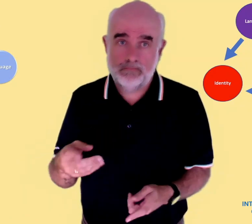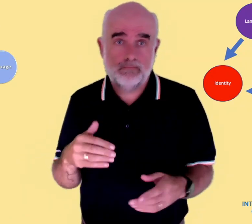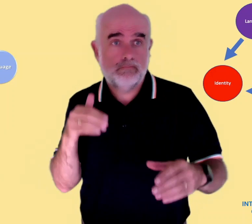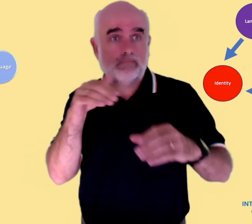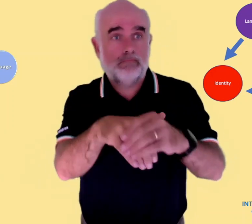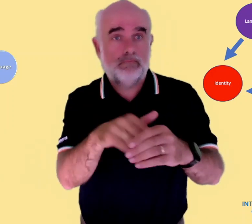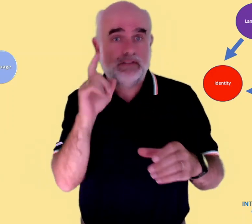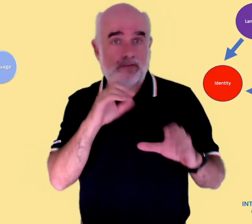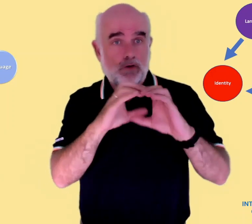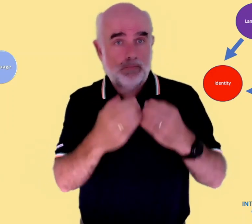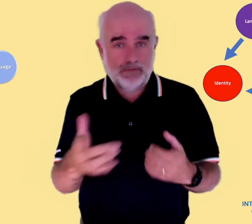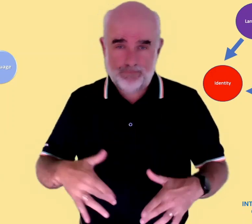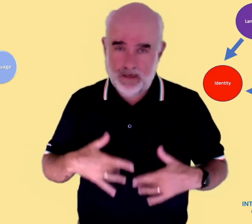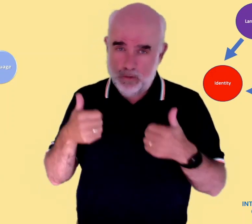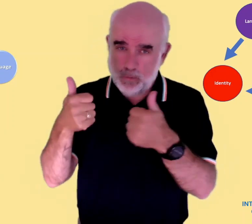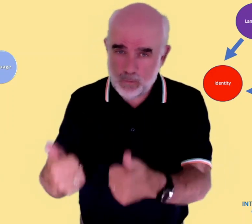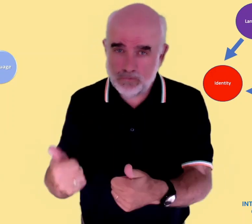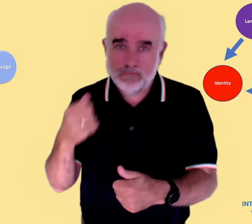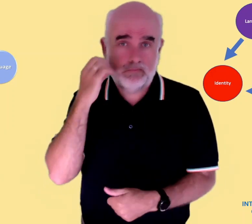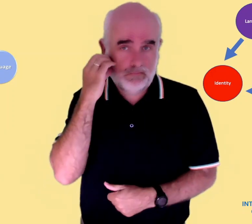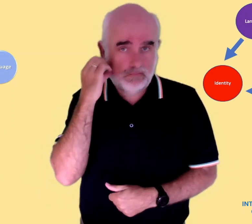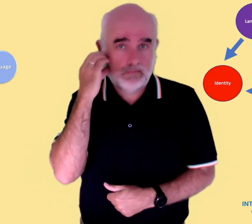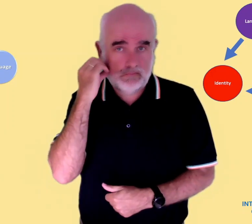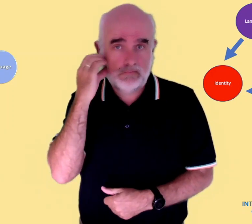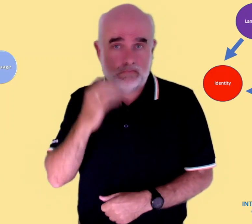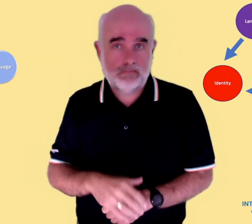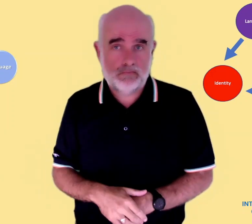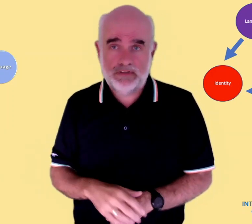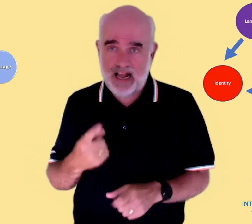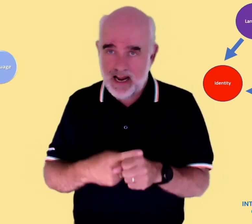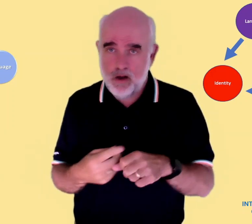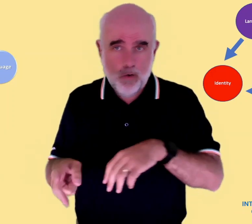The statement was put to respondents: "Being a member of this community makes me feel good."